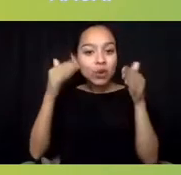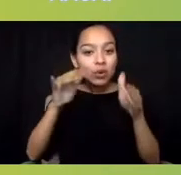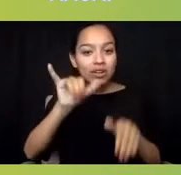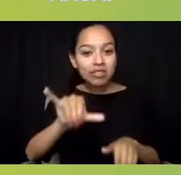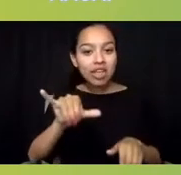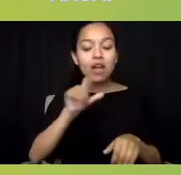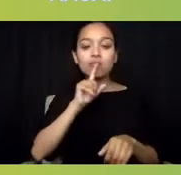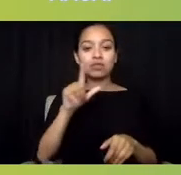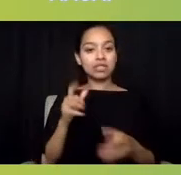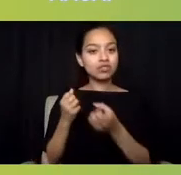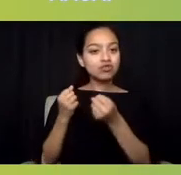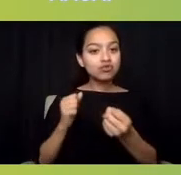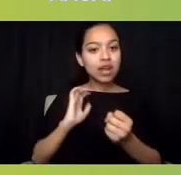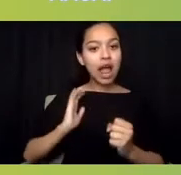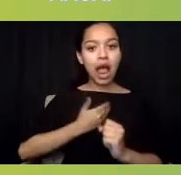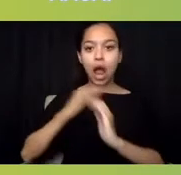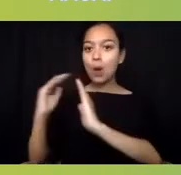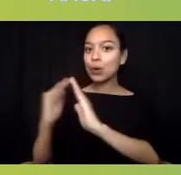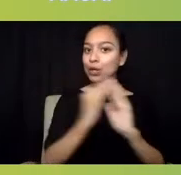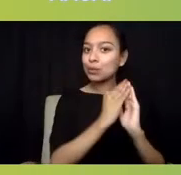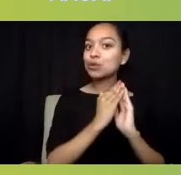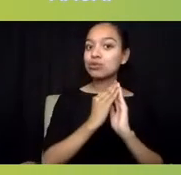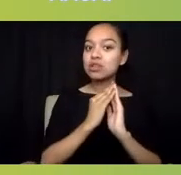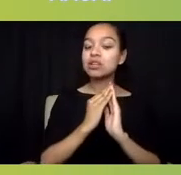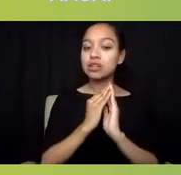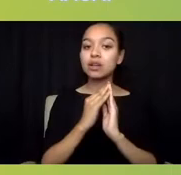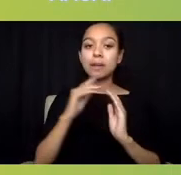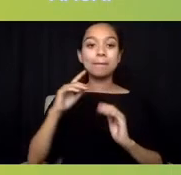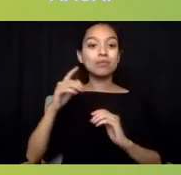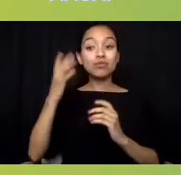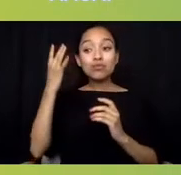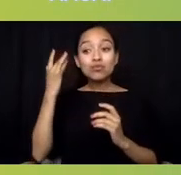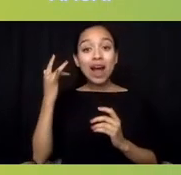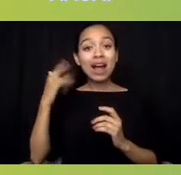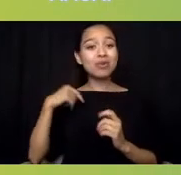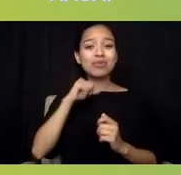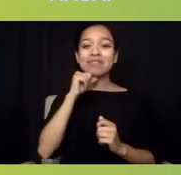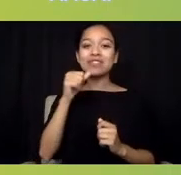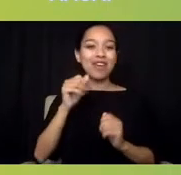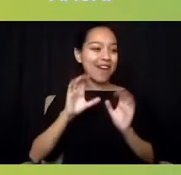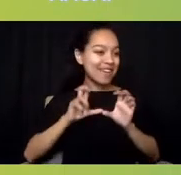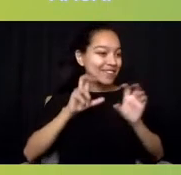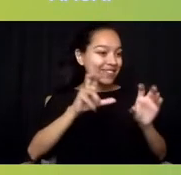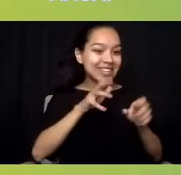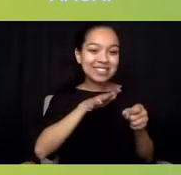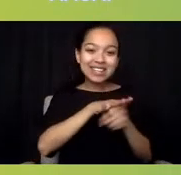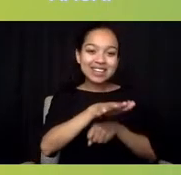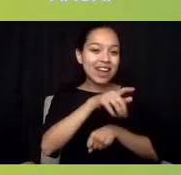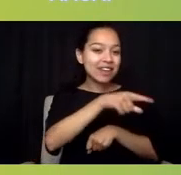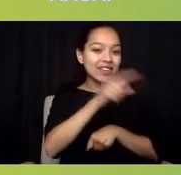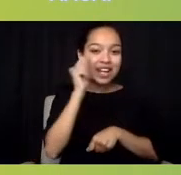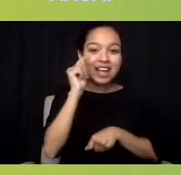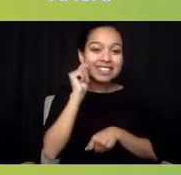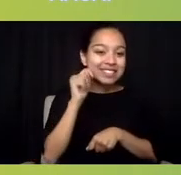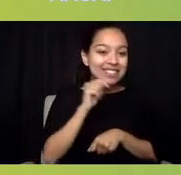because I think that we've underinvested in kids and adolescents. We've also ignored and neglected mental health and behavioral health,